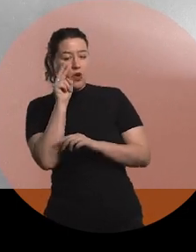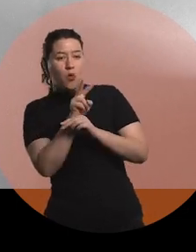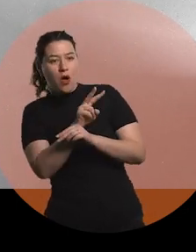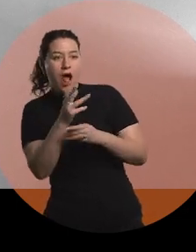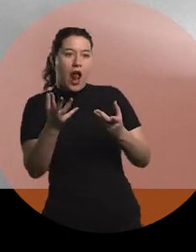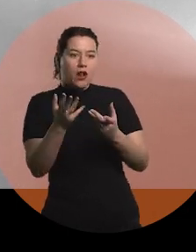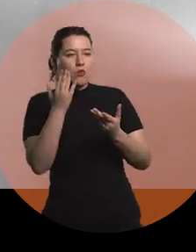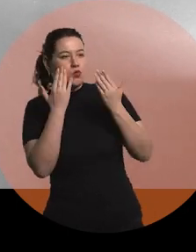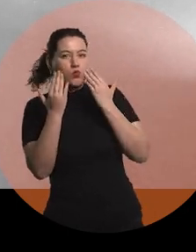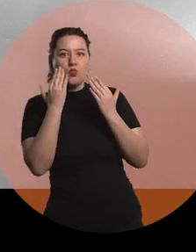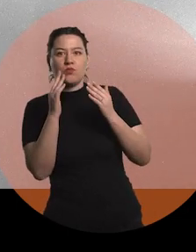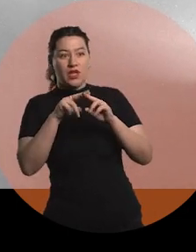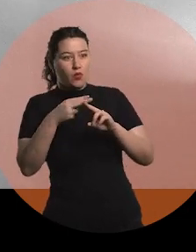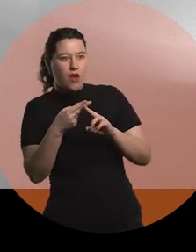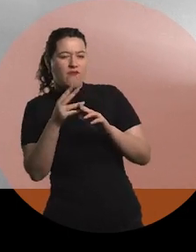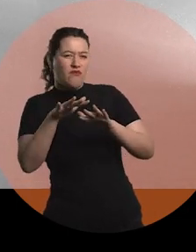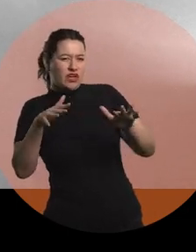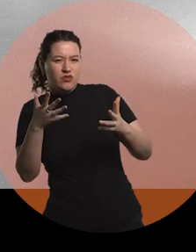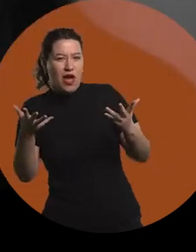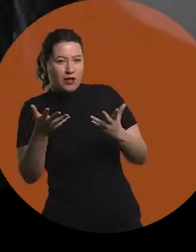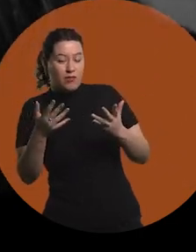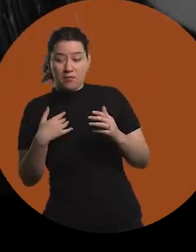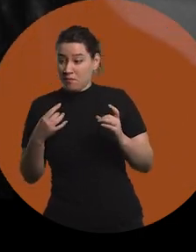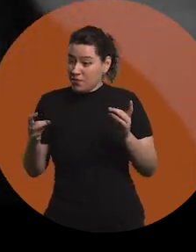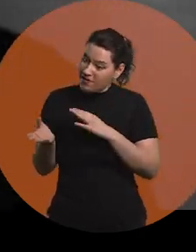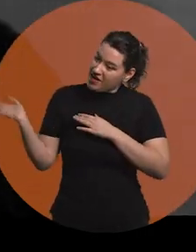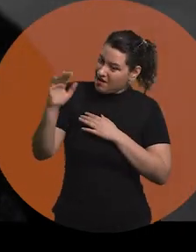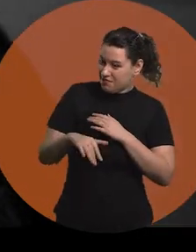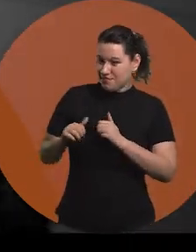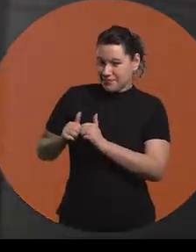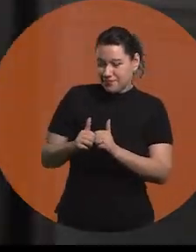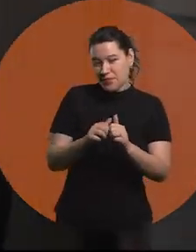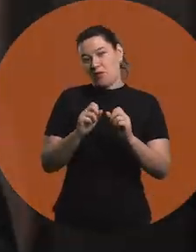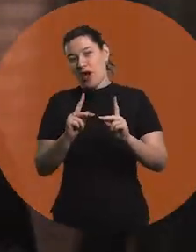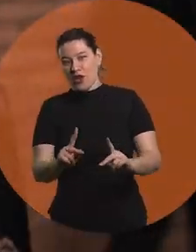and we can touch anything up, especially the brightness. Come, Paula. OK.